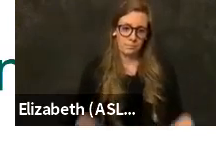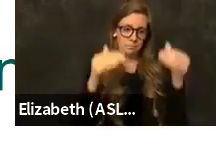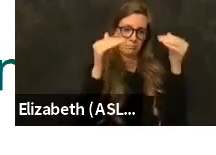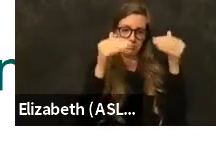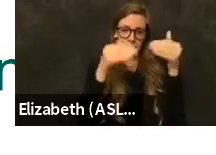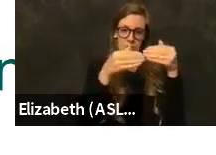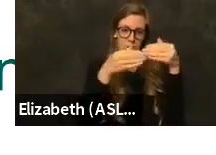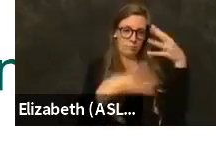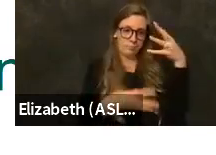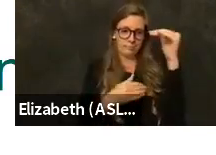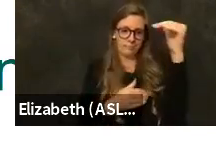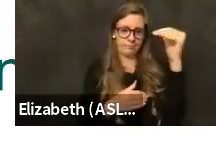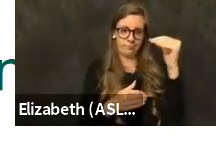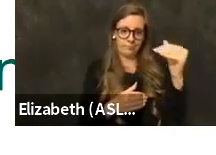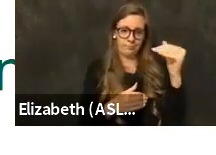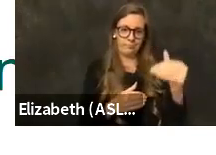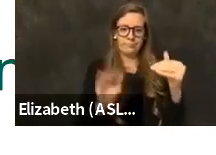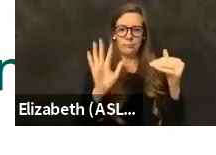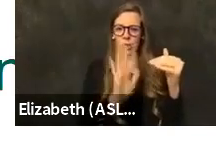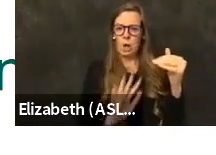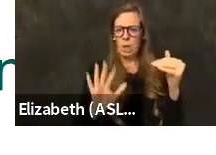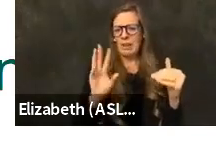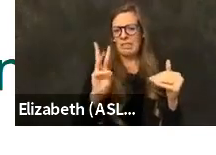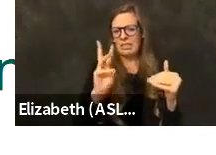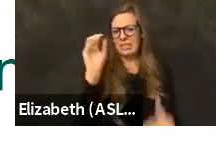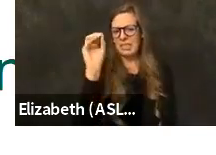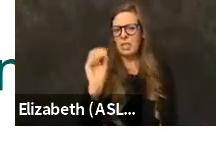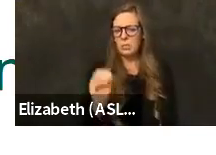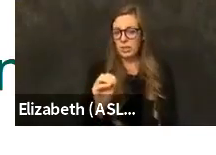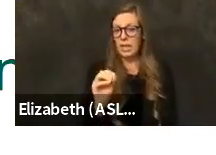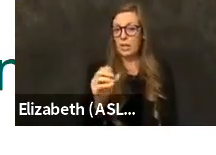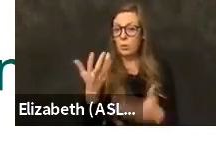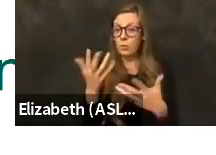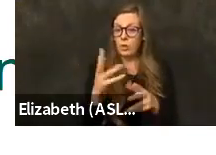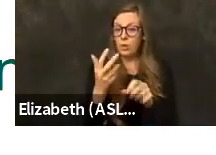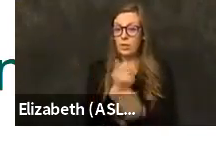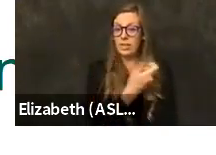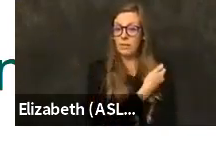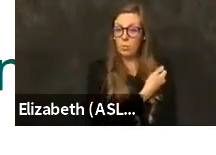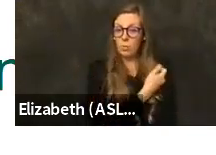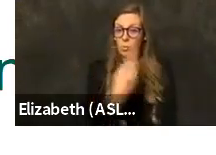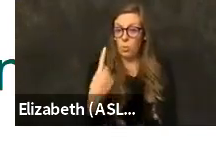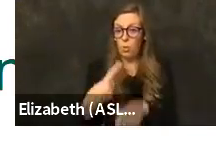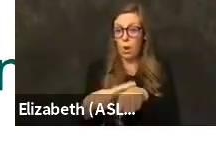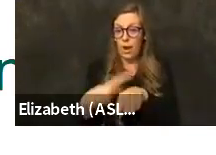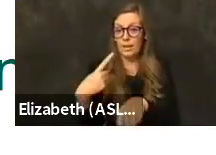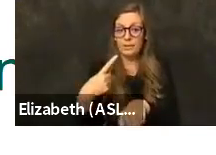They all are about six percent who receive one dose, 10 percent who received two doses.